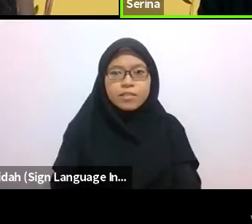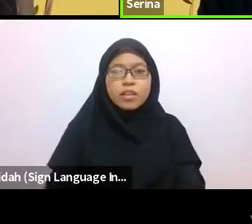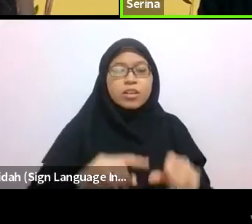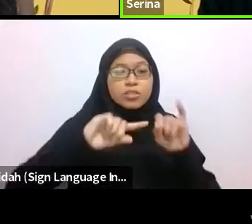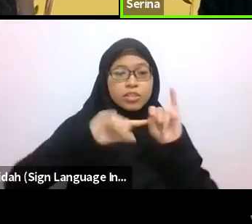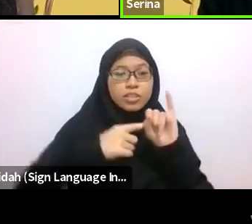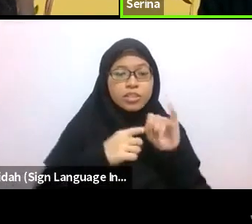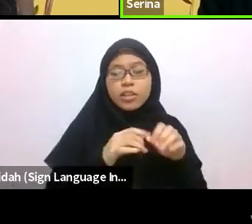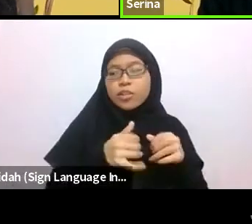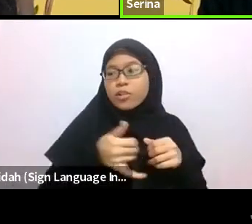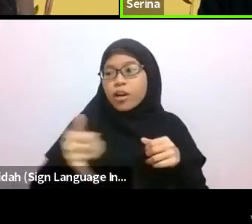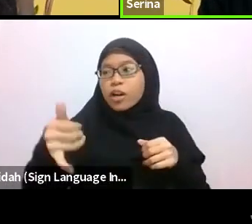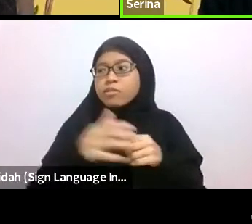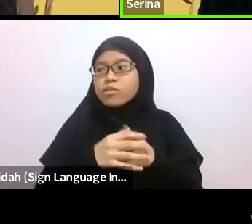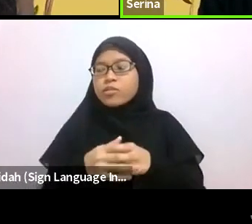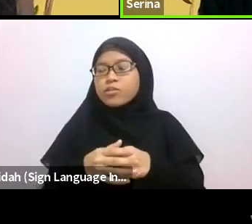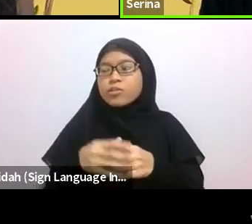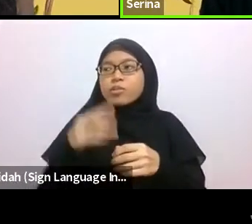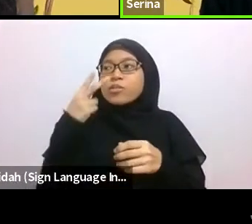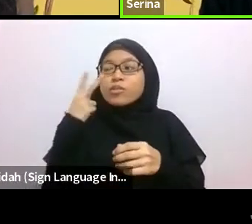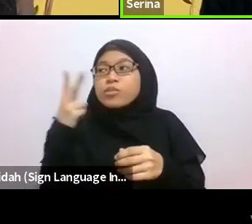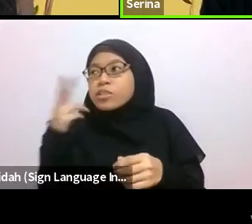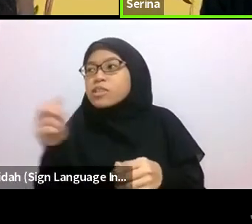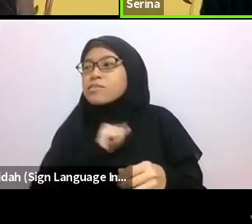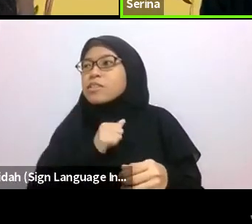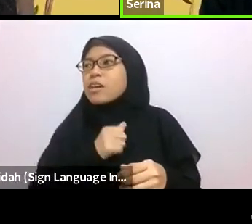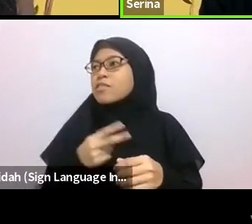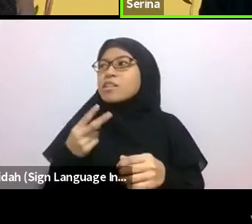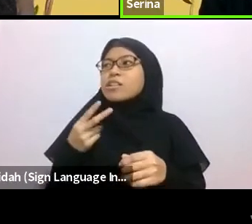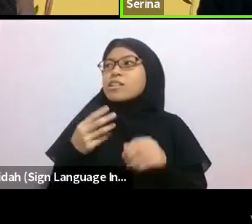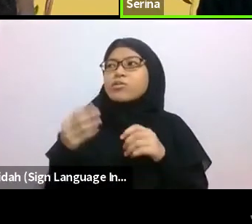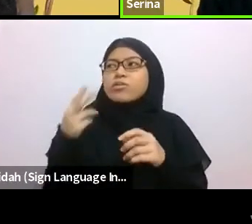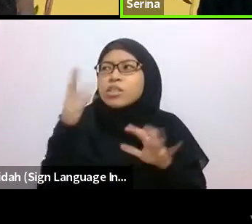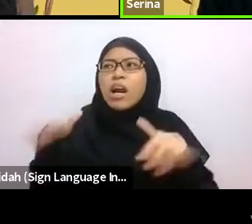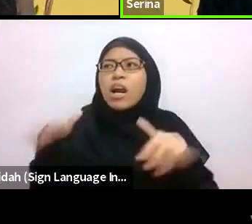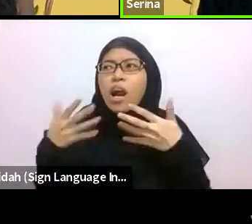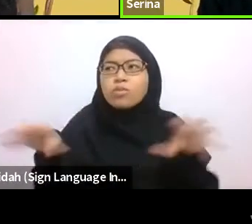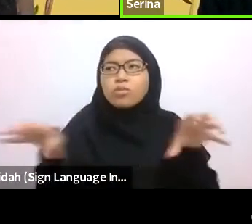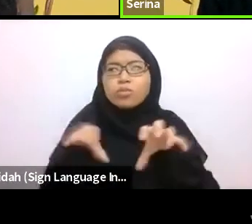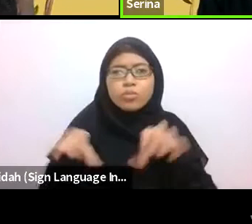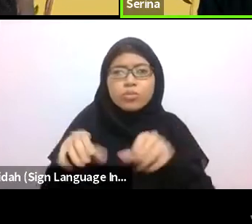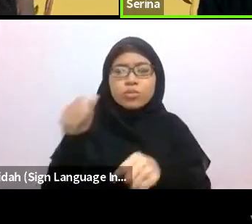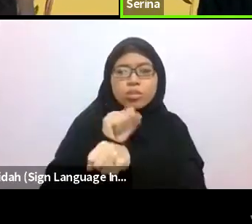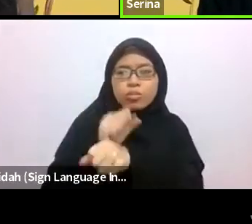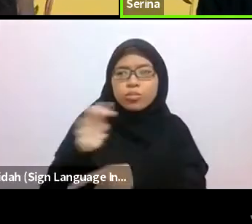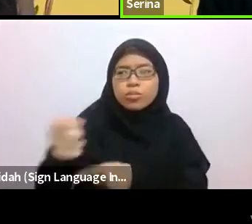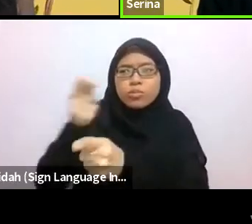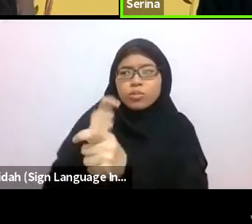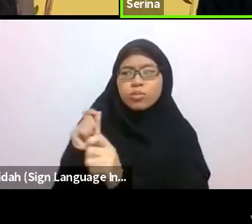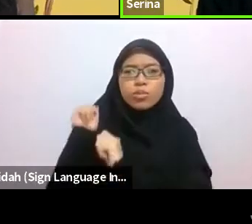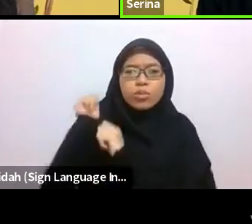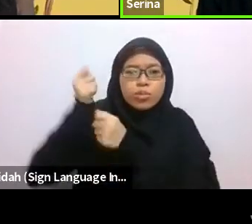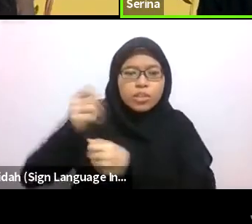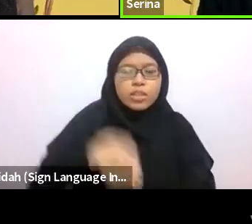then working with the fishermen to develop standard operating procedures for our sustainable fisheries and endangered species reporting systems.